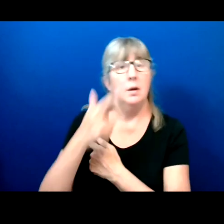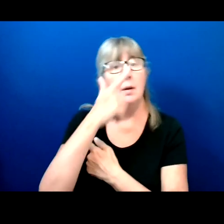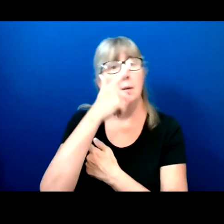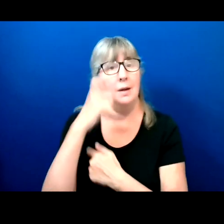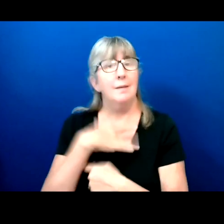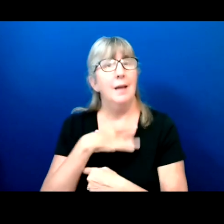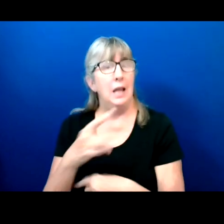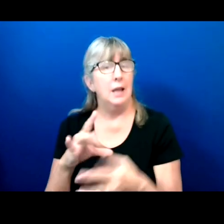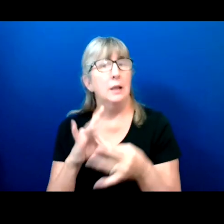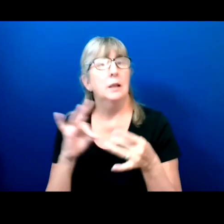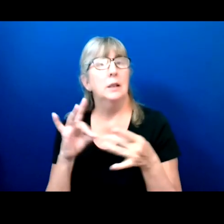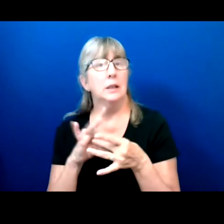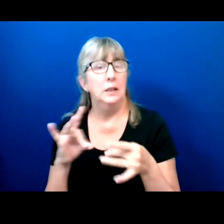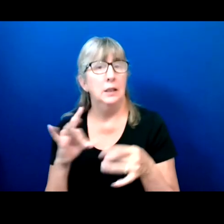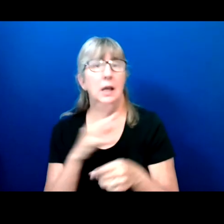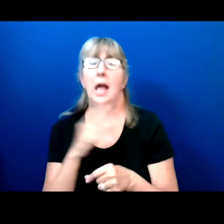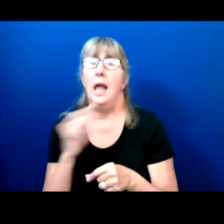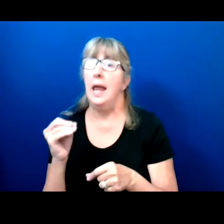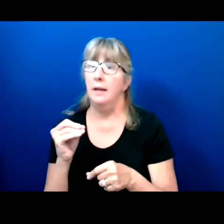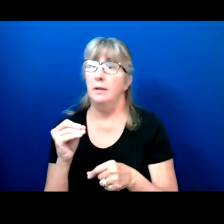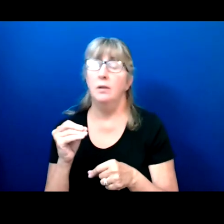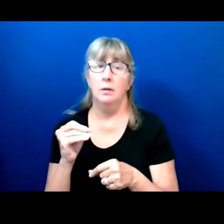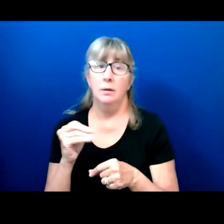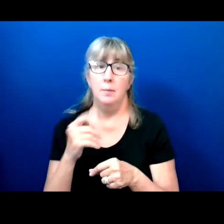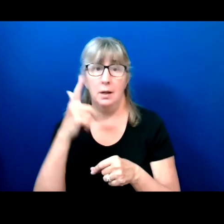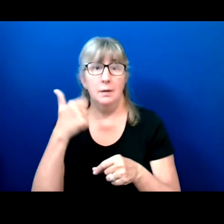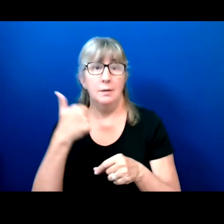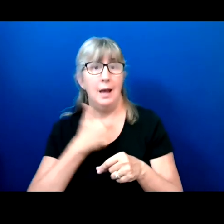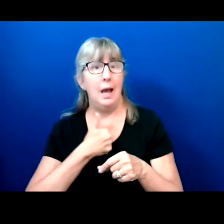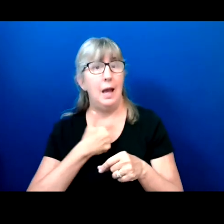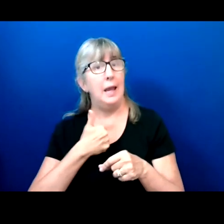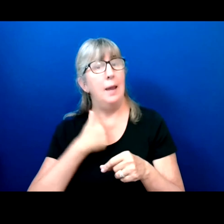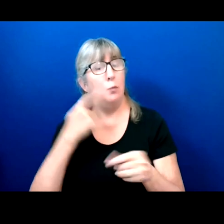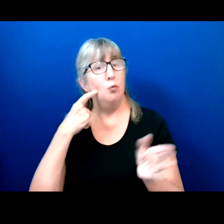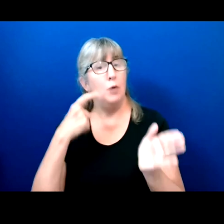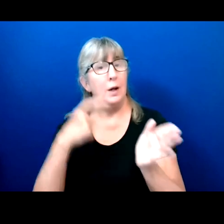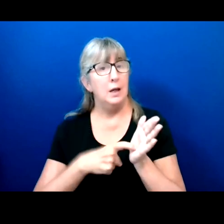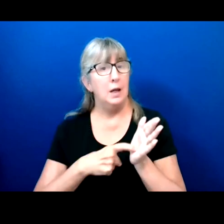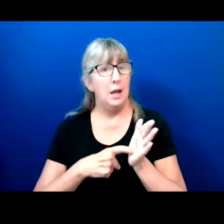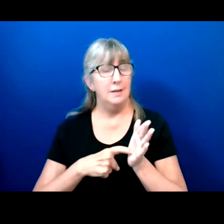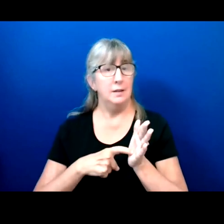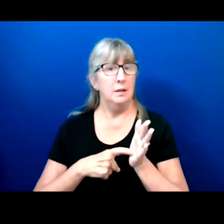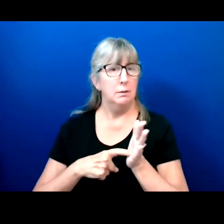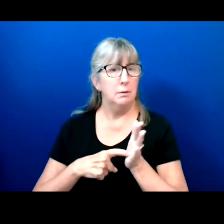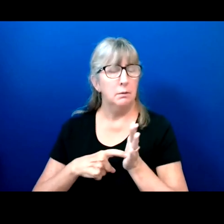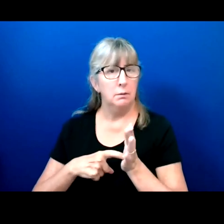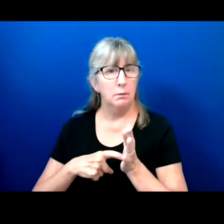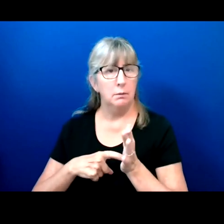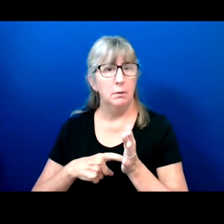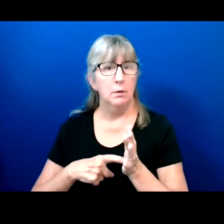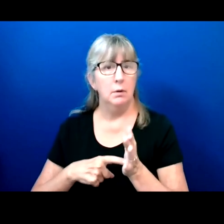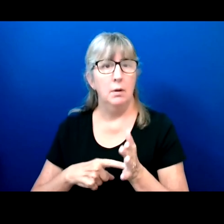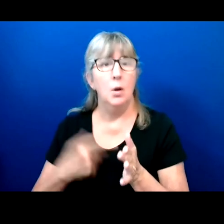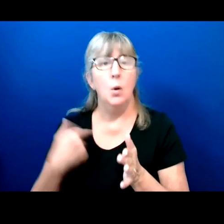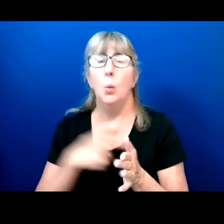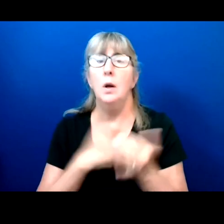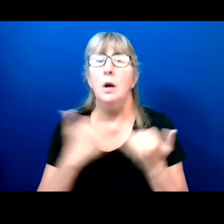It's because I am acknowledging the present moment. We are still in a global pandemic.